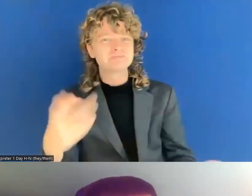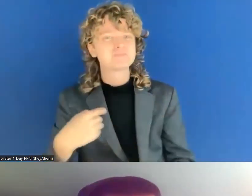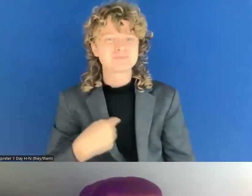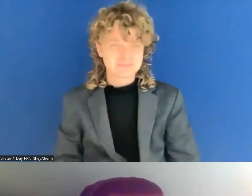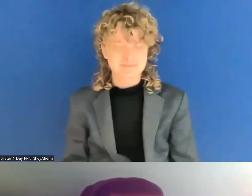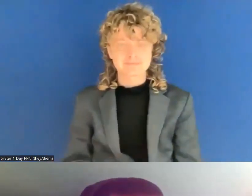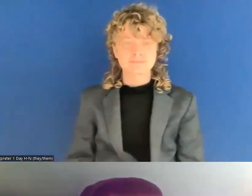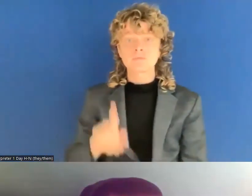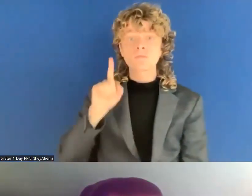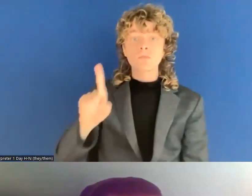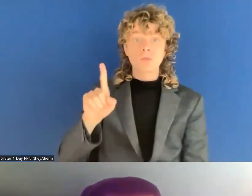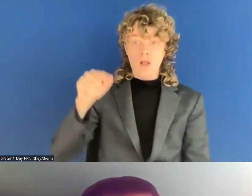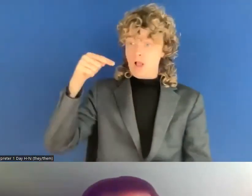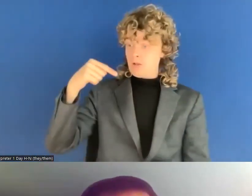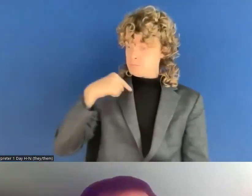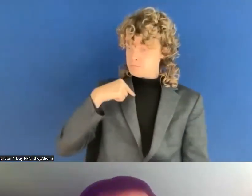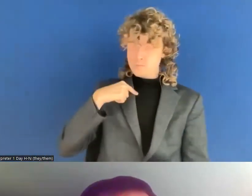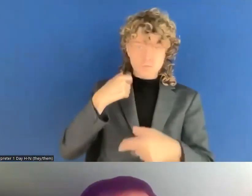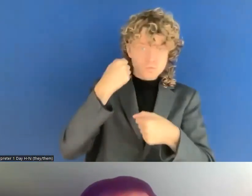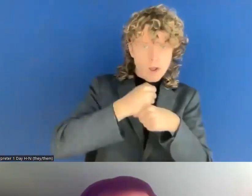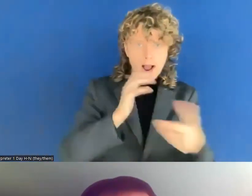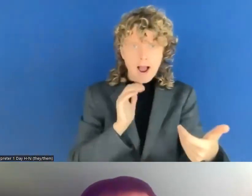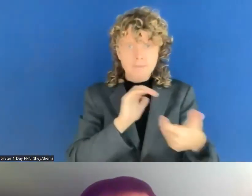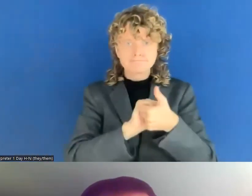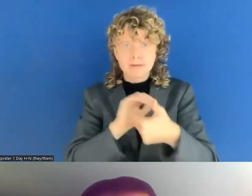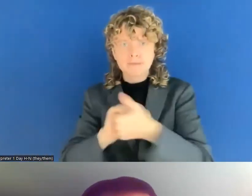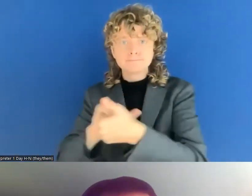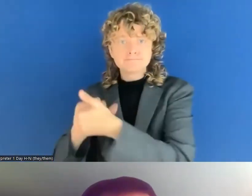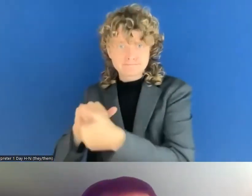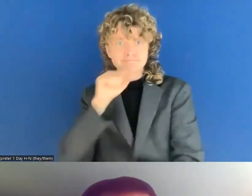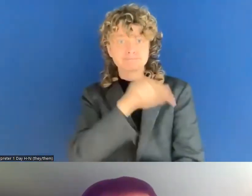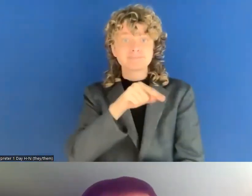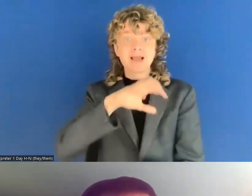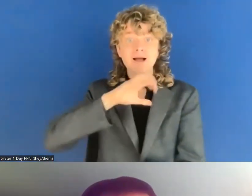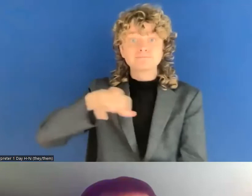with the Member States and the commission, the idea was to leave it to the market but